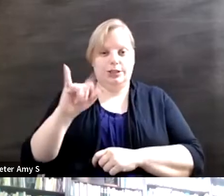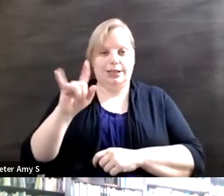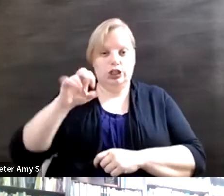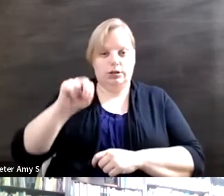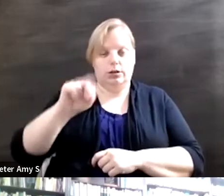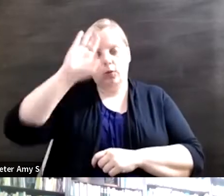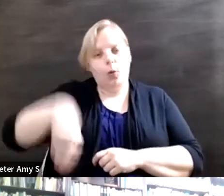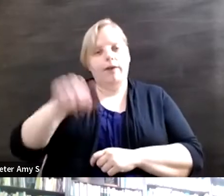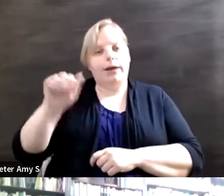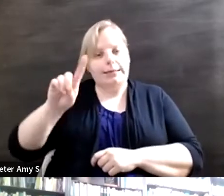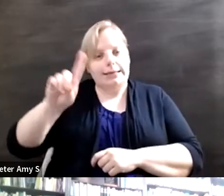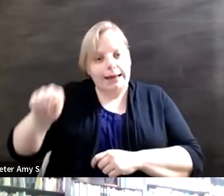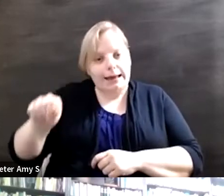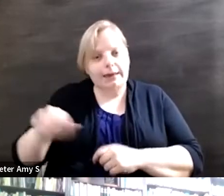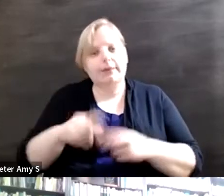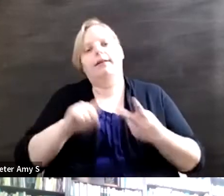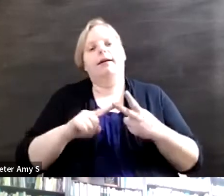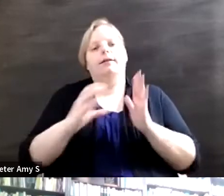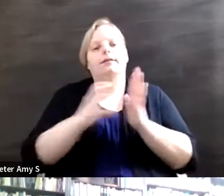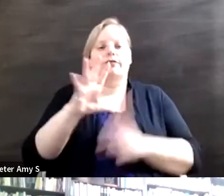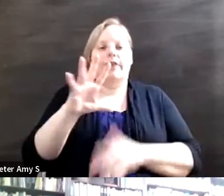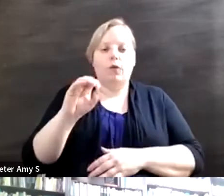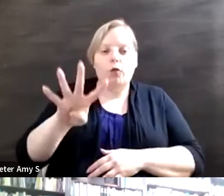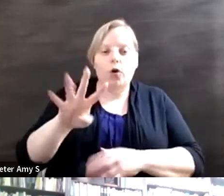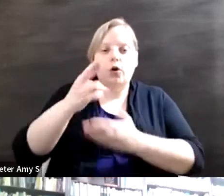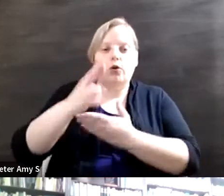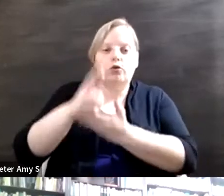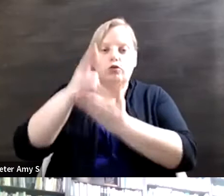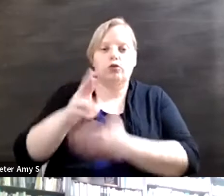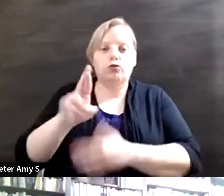we have Section 504 of the Rehabilitation Act dedicated for people with disabilities,